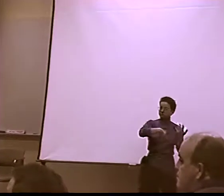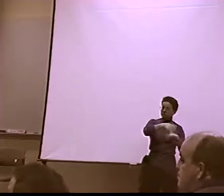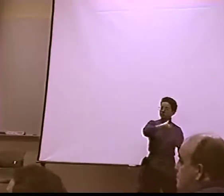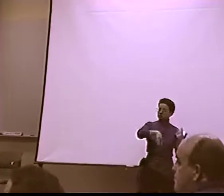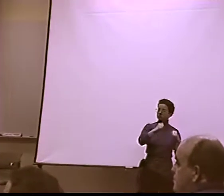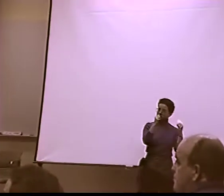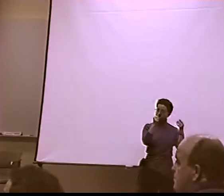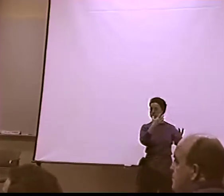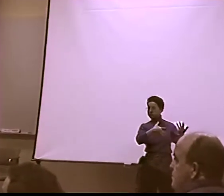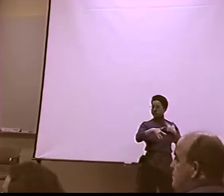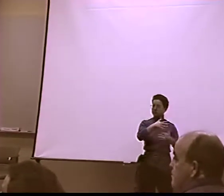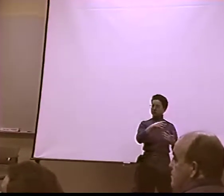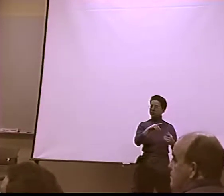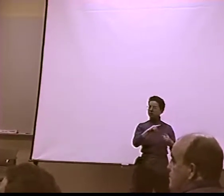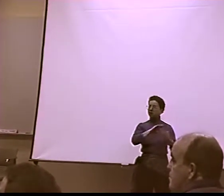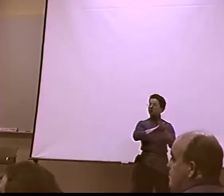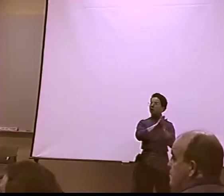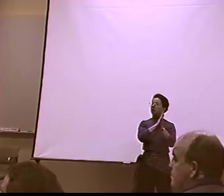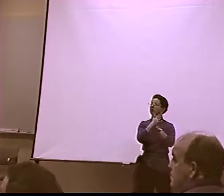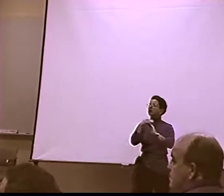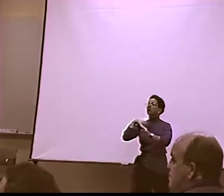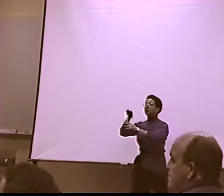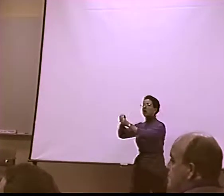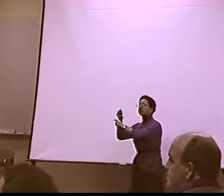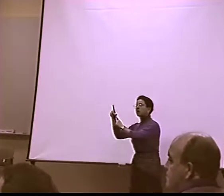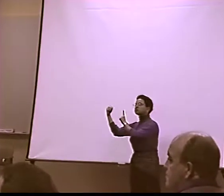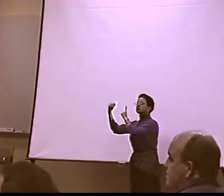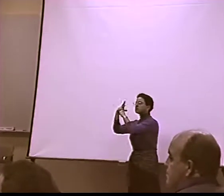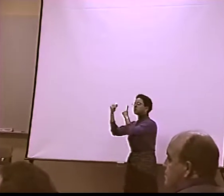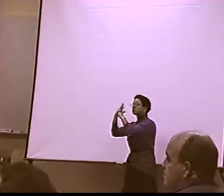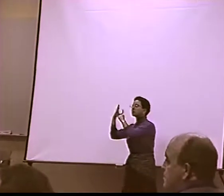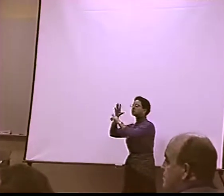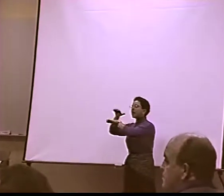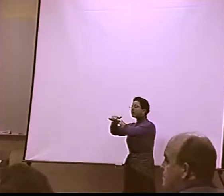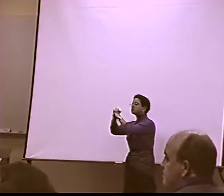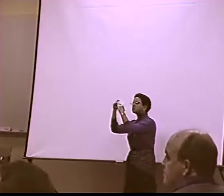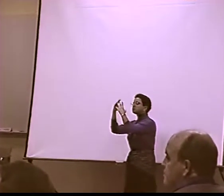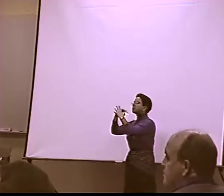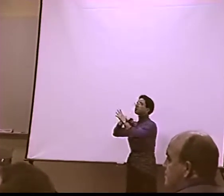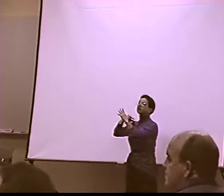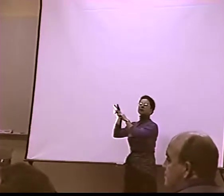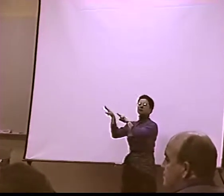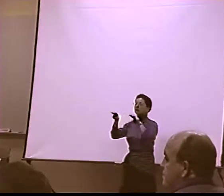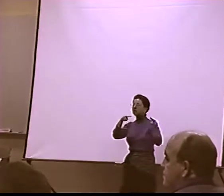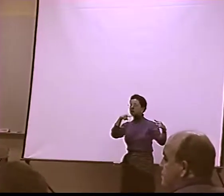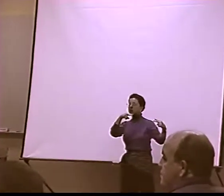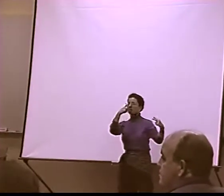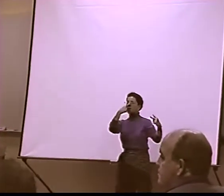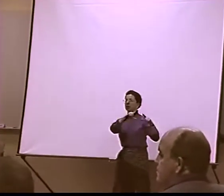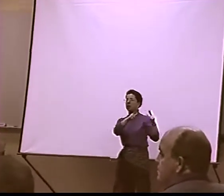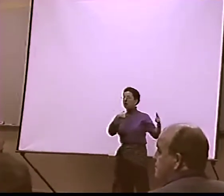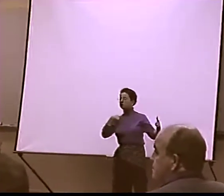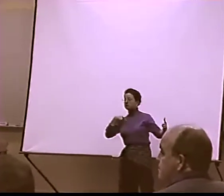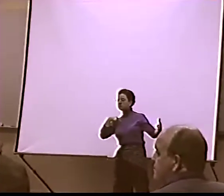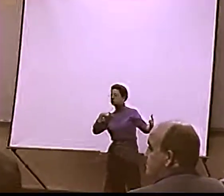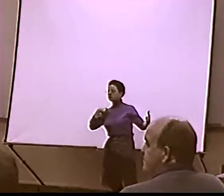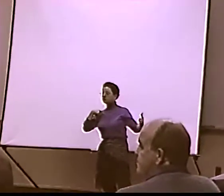LOOKED DOWN AND SEEN AS SOMETHING LOWER. I KNOW A BLACK MAN SO I KNOW THAT LANGUAGE.